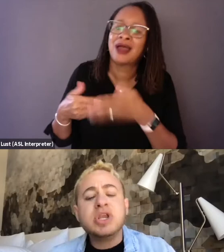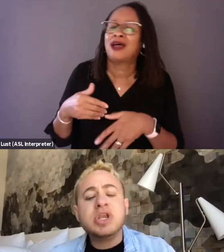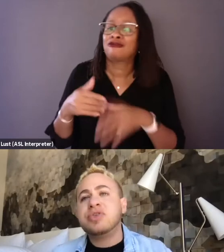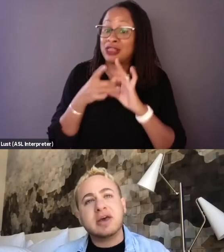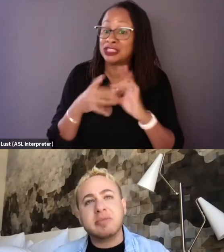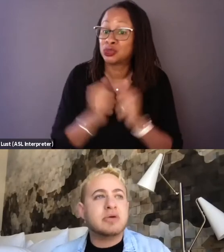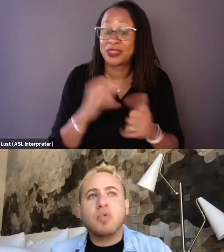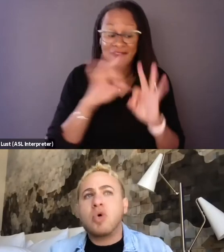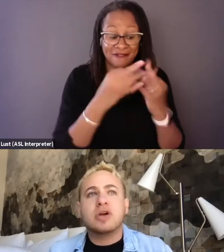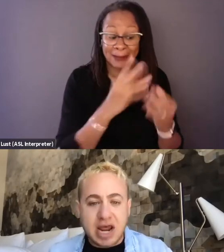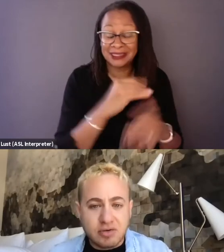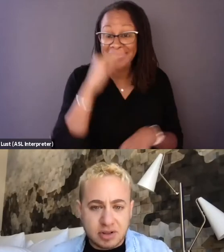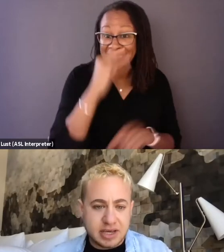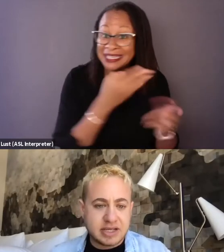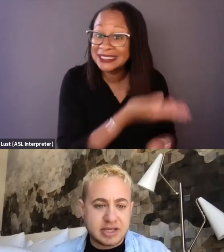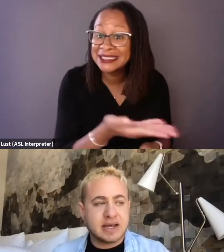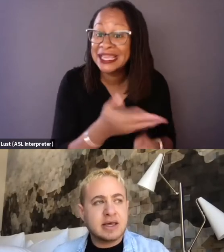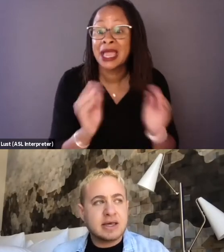And when you think about it more generally, it's like,